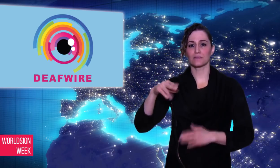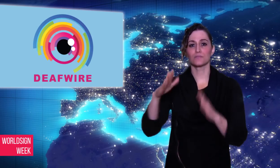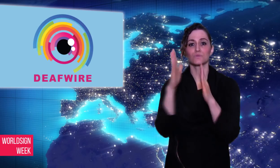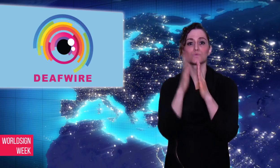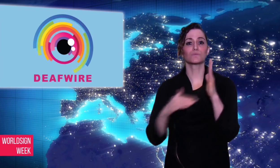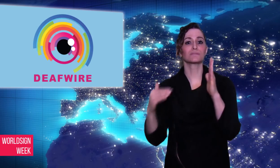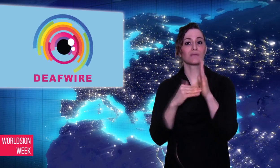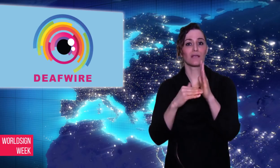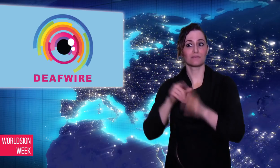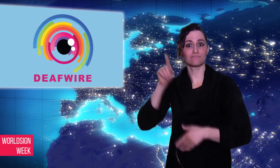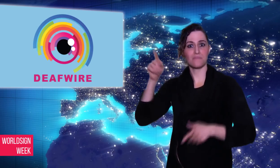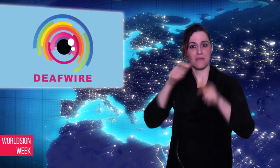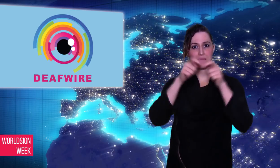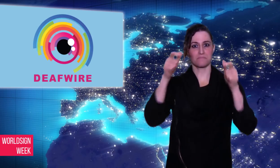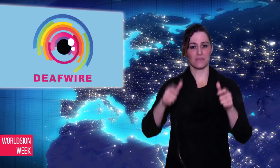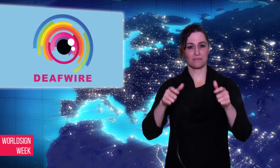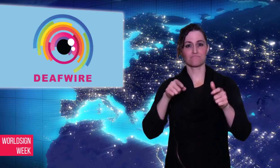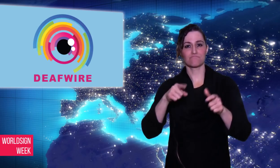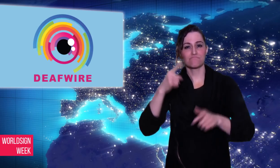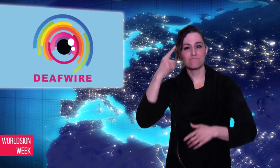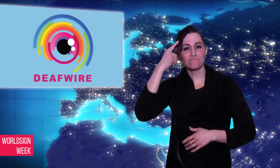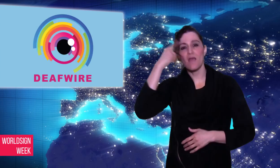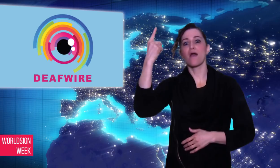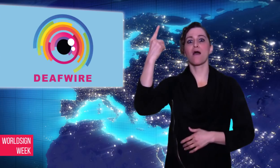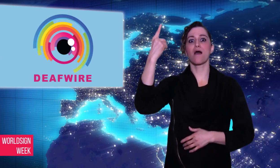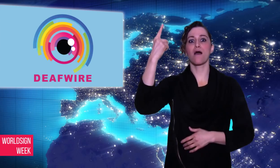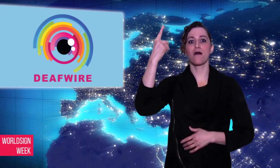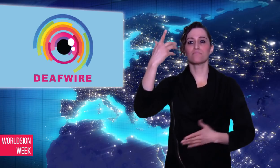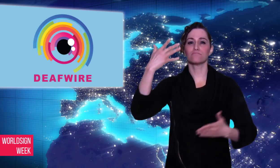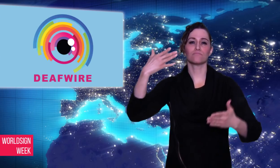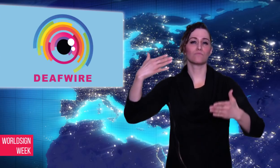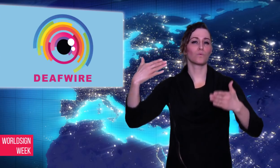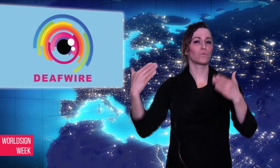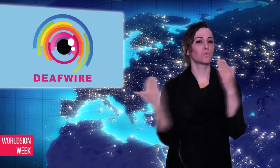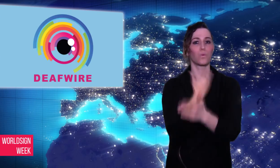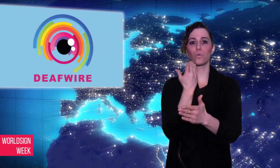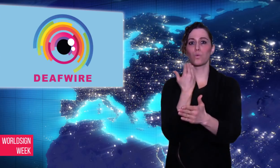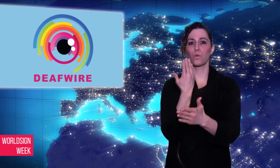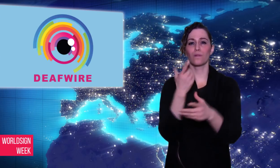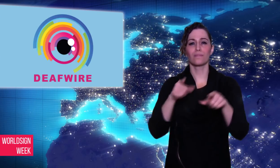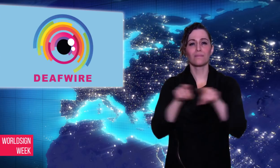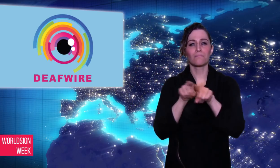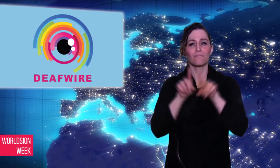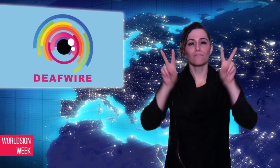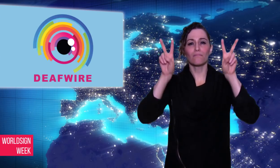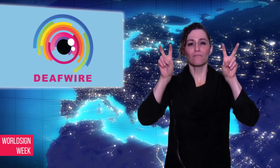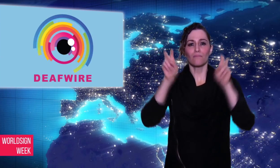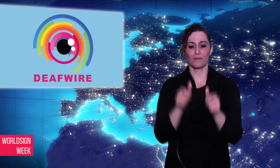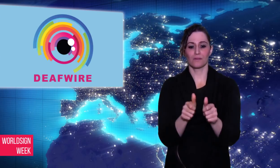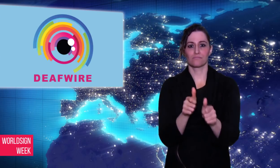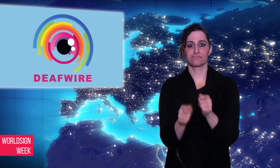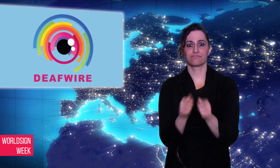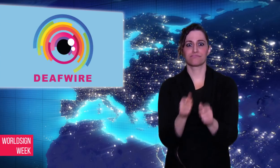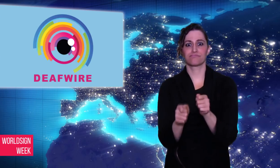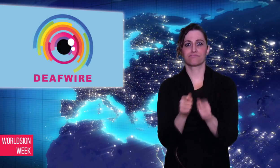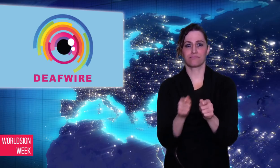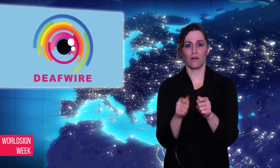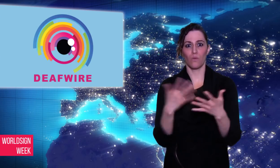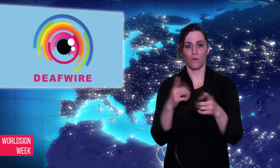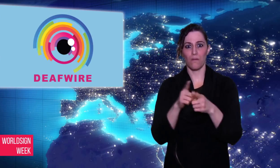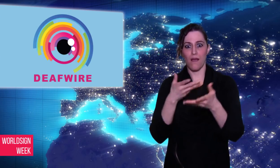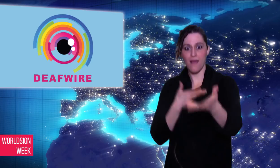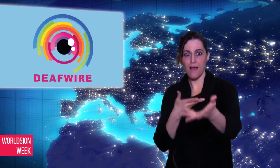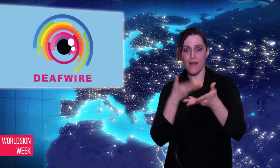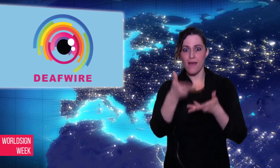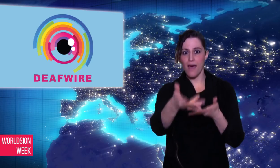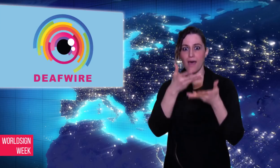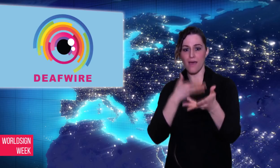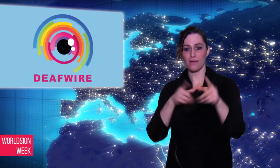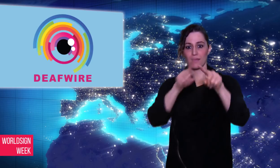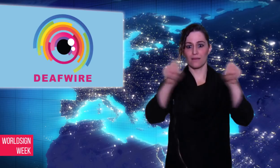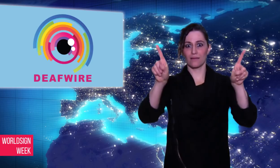New Zealand, has created prototype of an